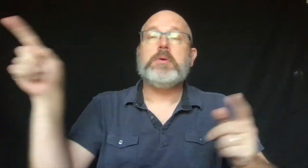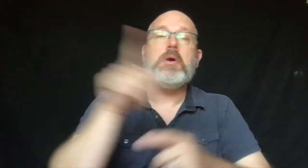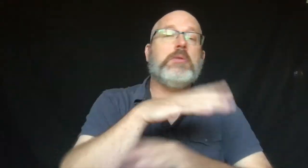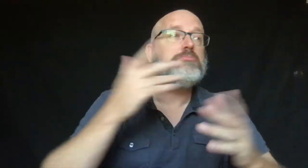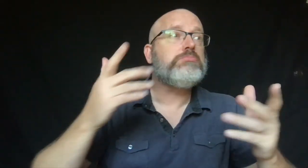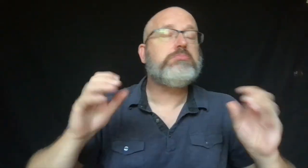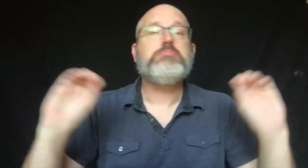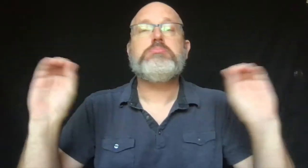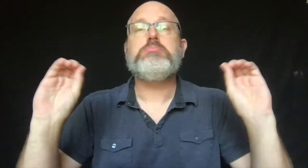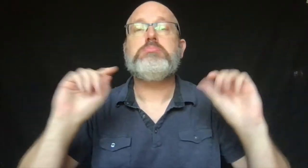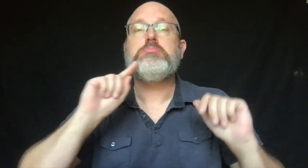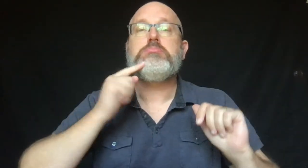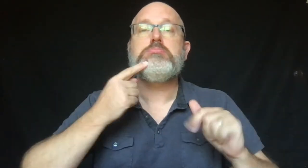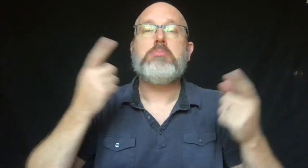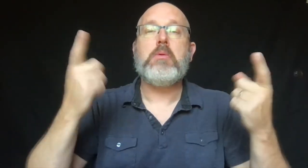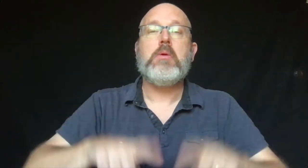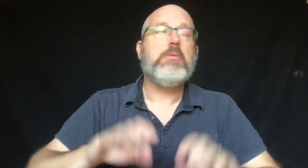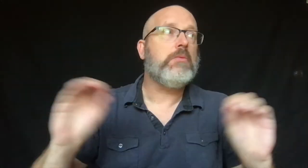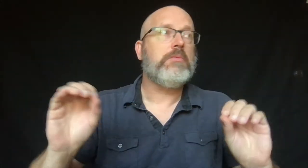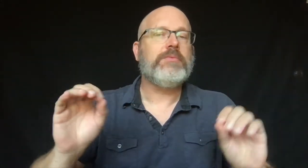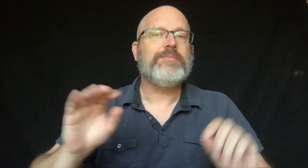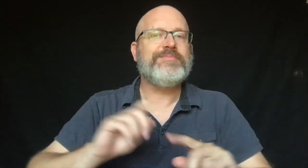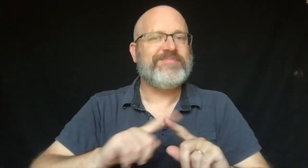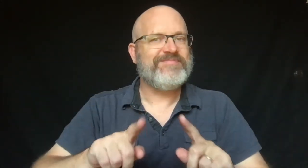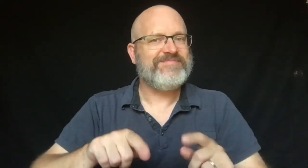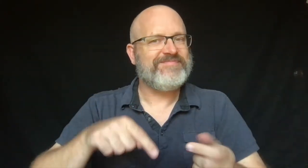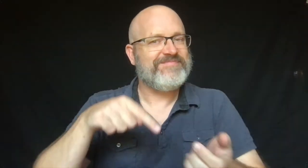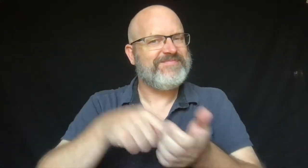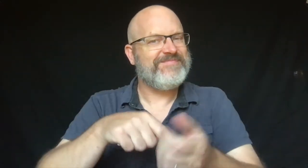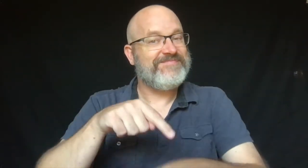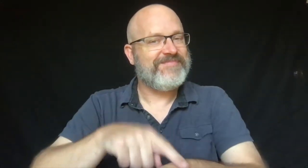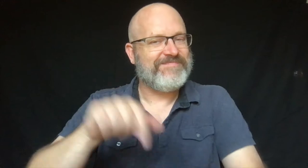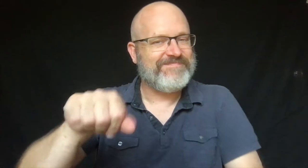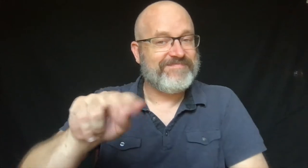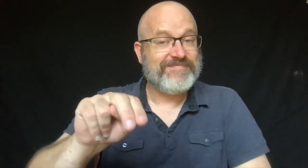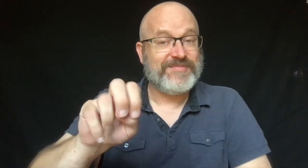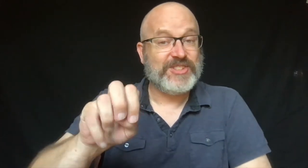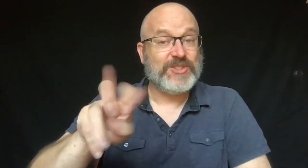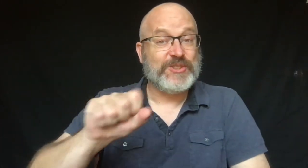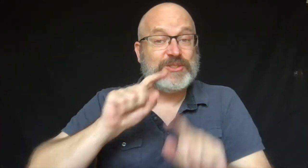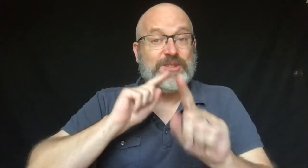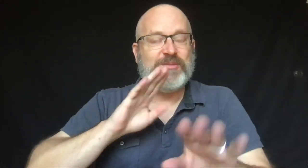Usually the storm would pass and nothing bad would happen, but this time was different.